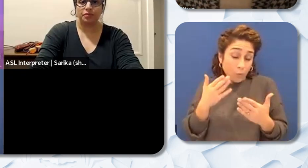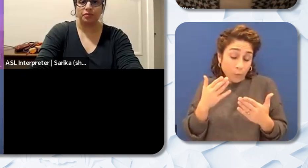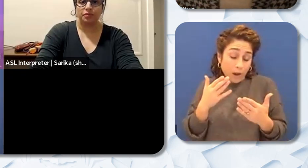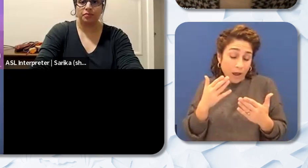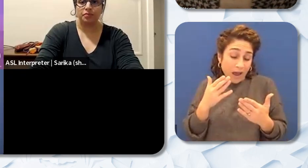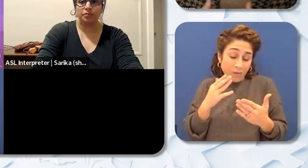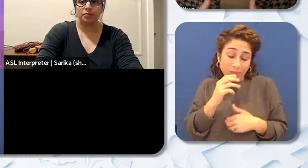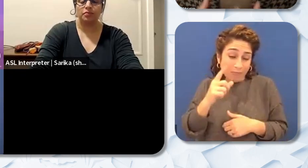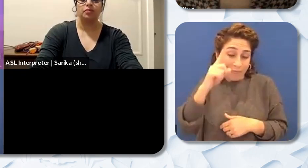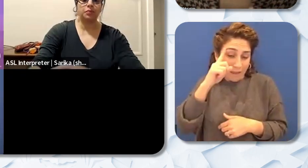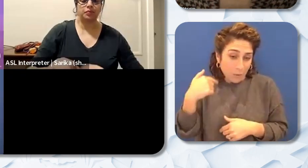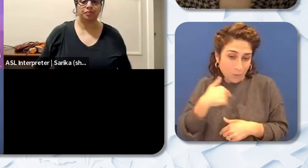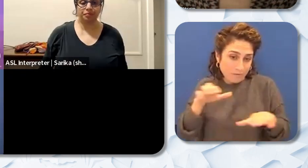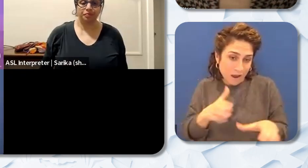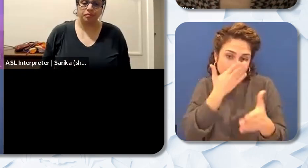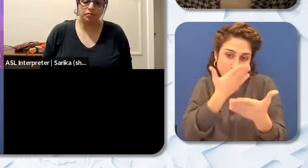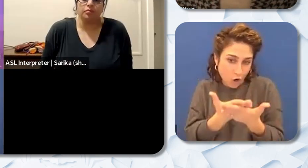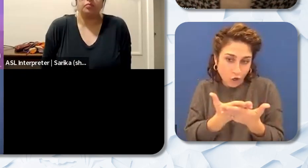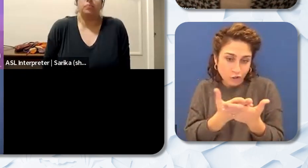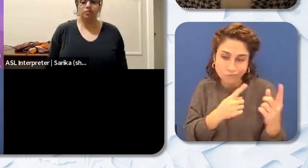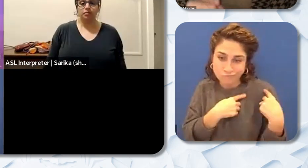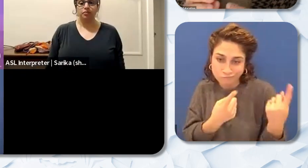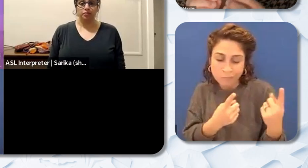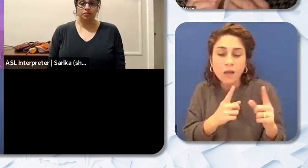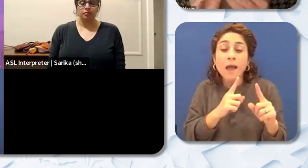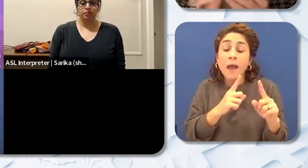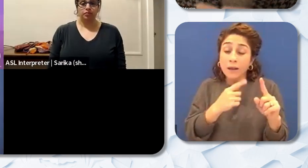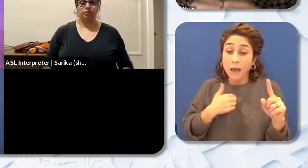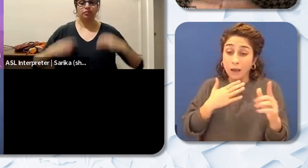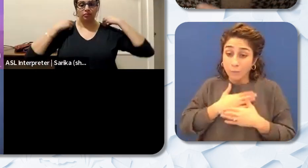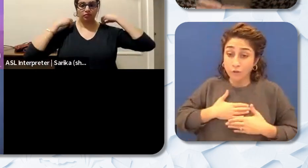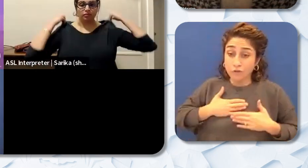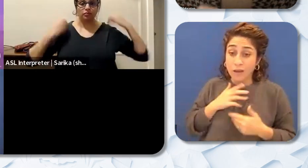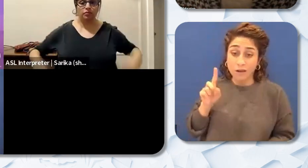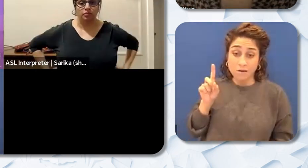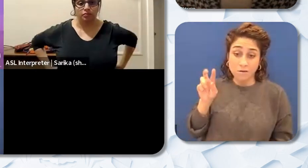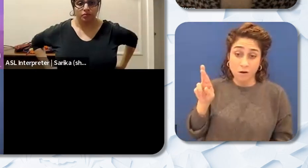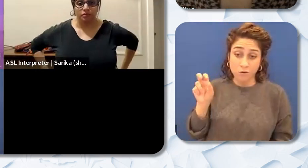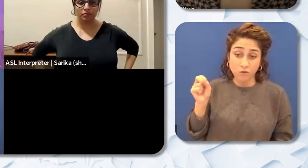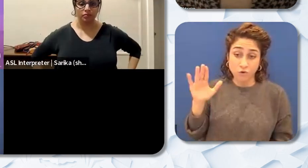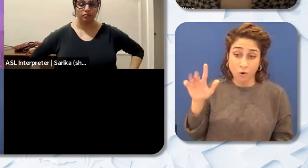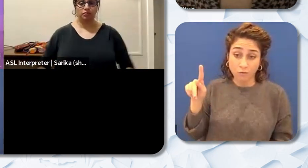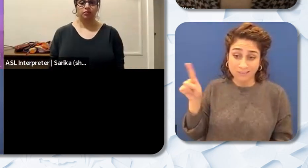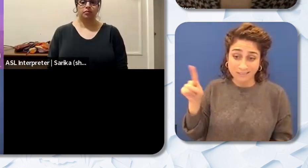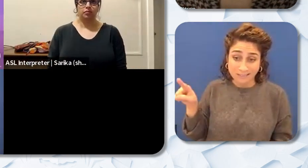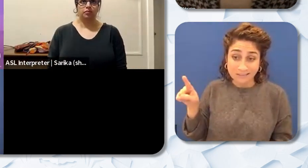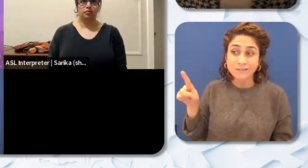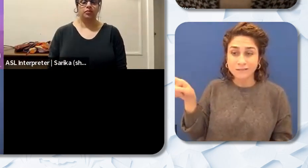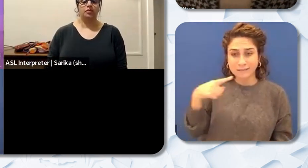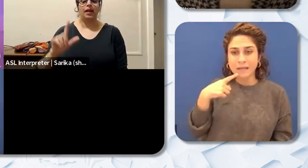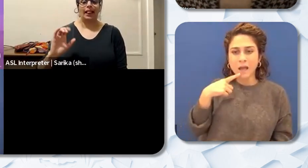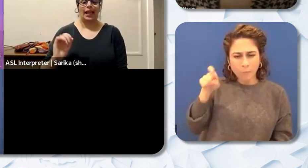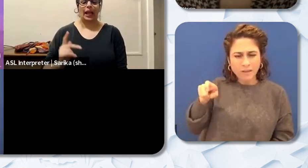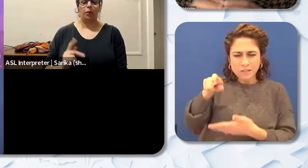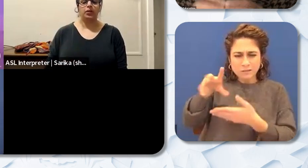of. I I so appreciate Dr. Schulze talking about writing that into their LCAP goals. So and then